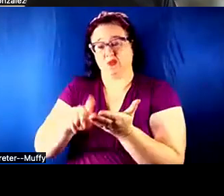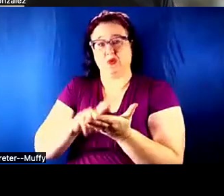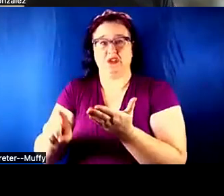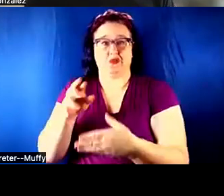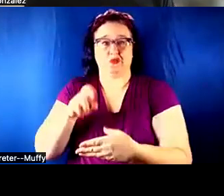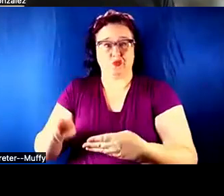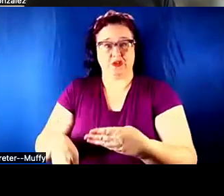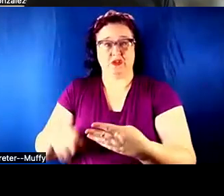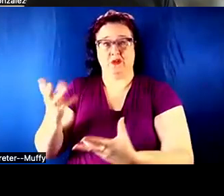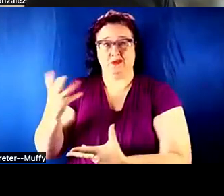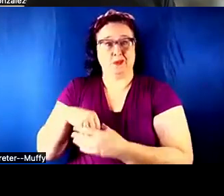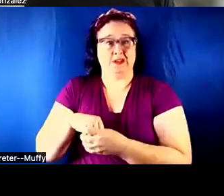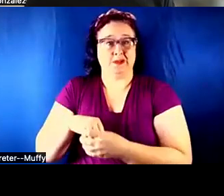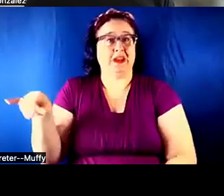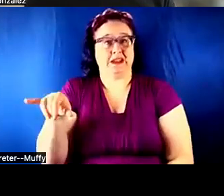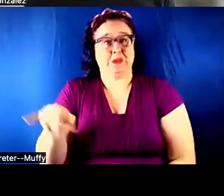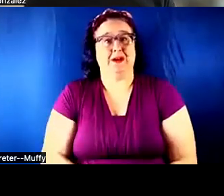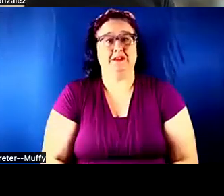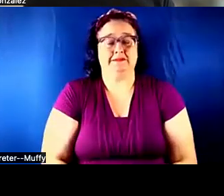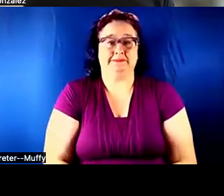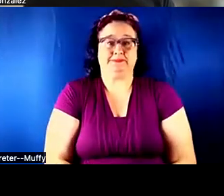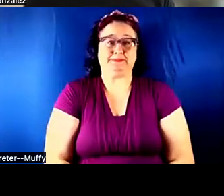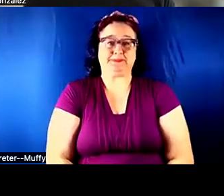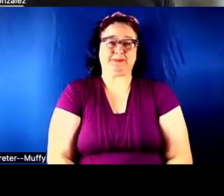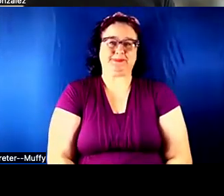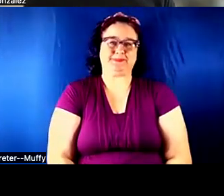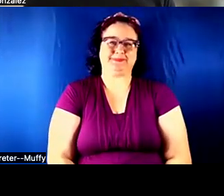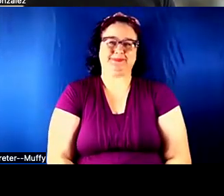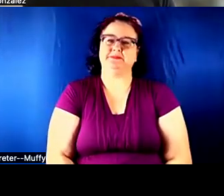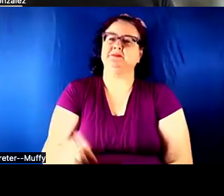WHAT IS YOUR AFFILIATION, WHERE ARE YOU FROM?